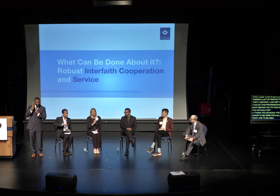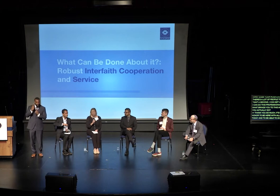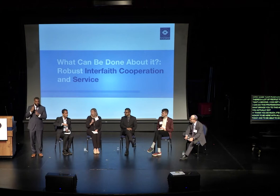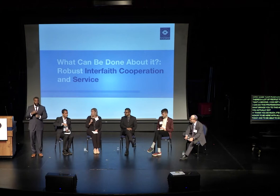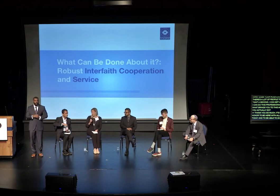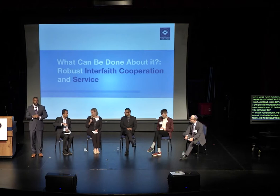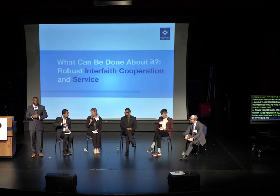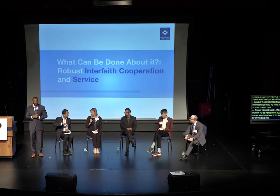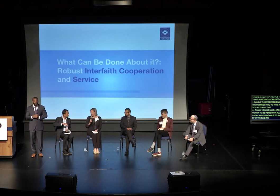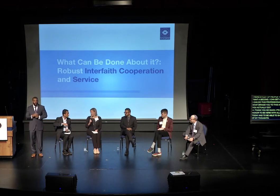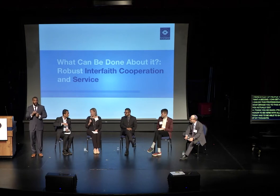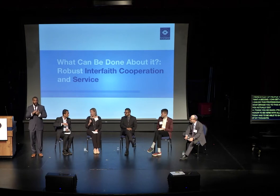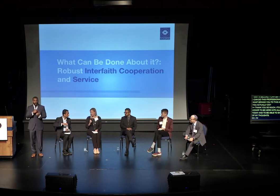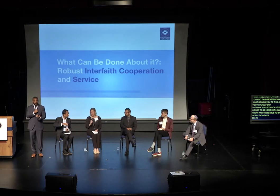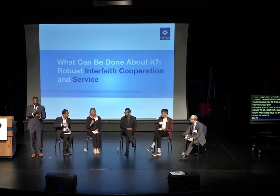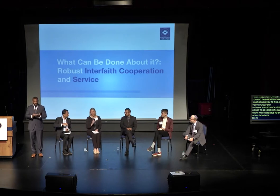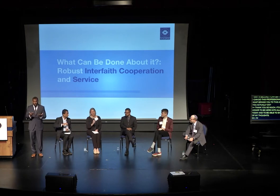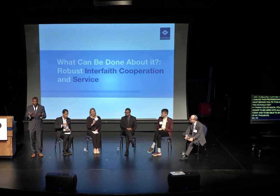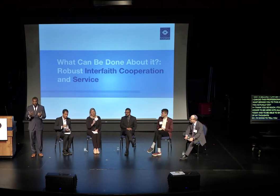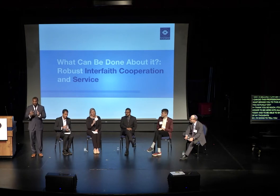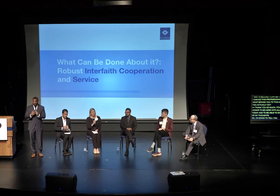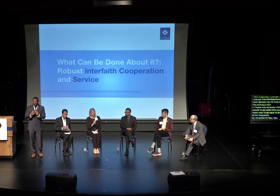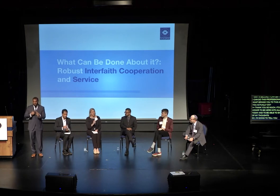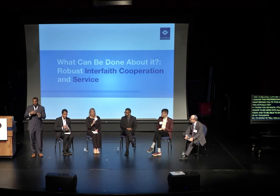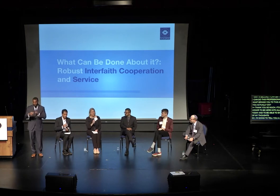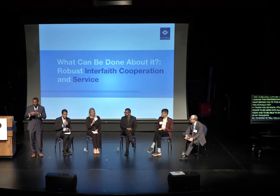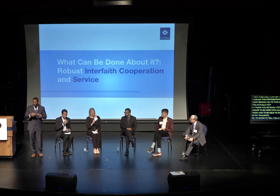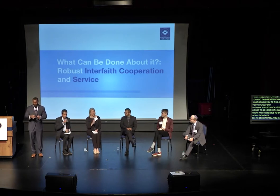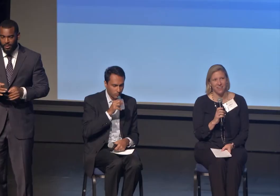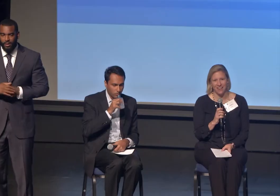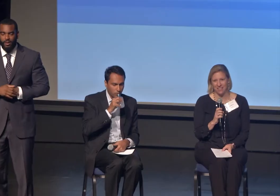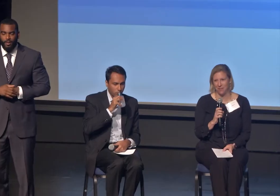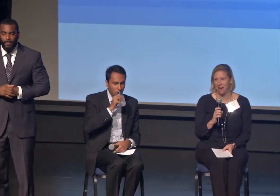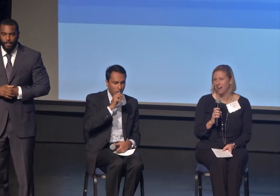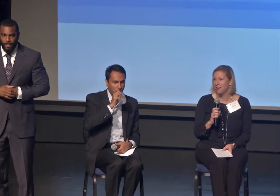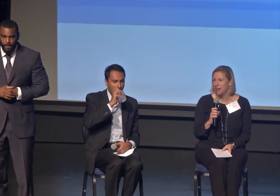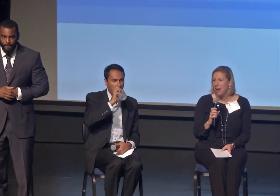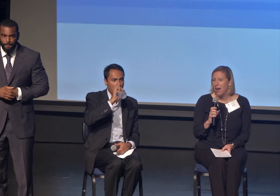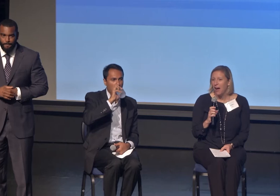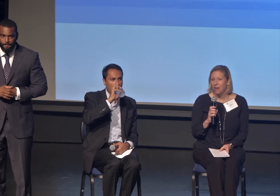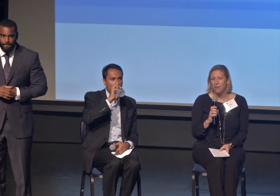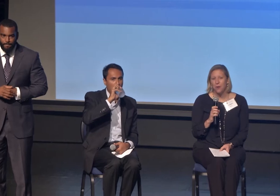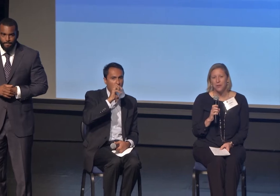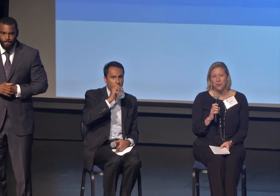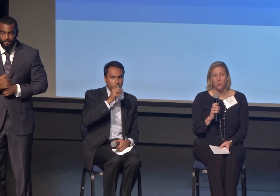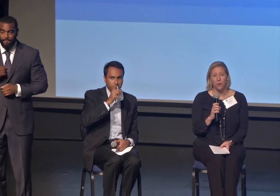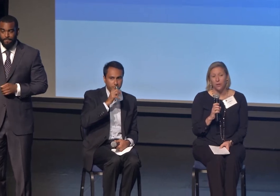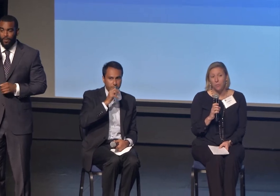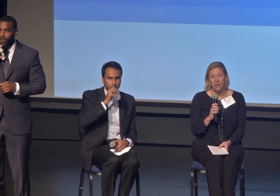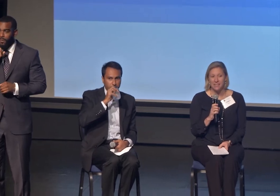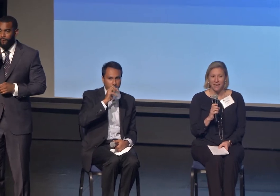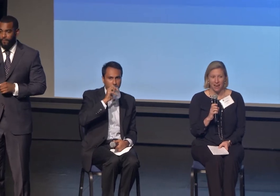about what brought me first to this work. When I was 14 years old, I had the great honor of going to world peace camp